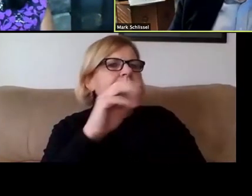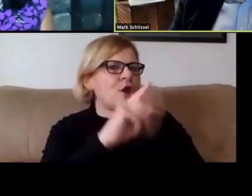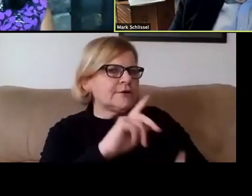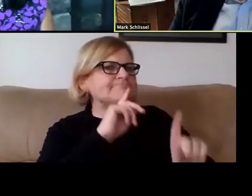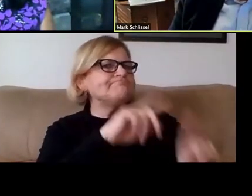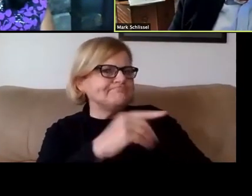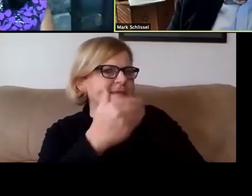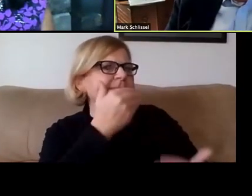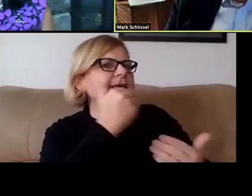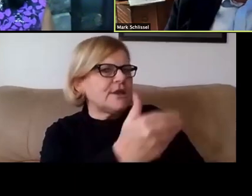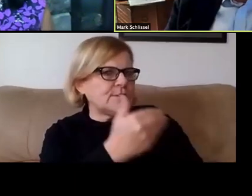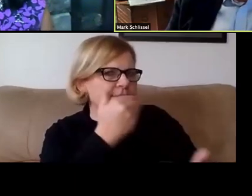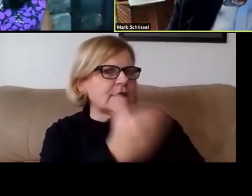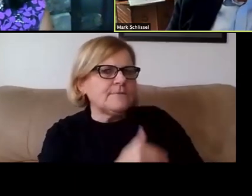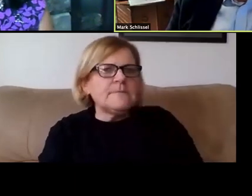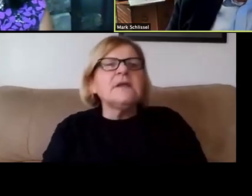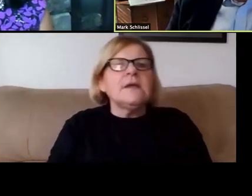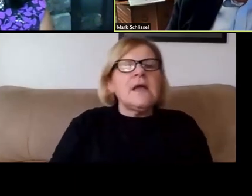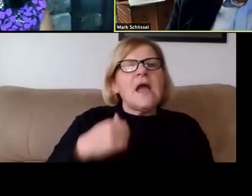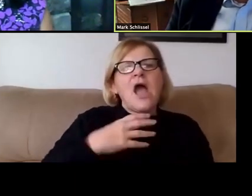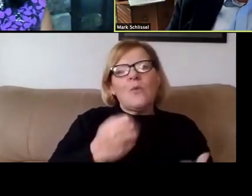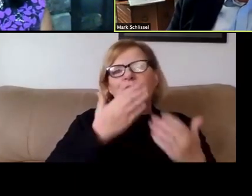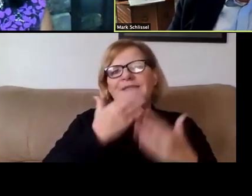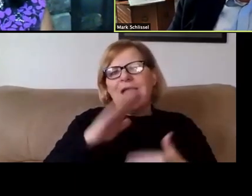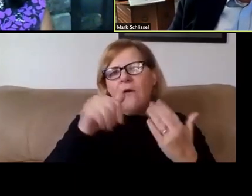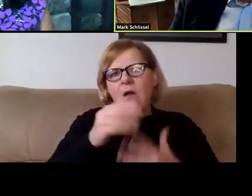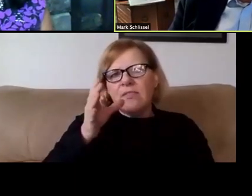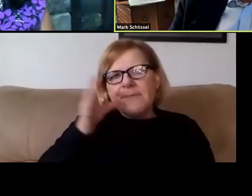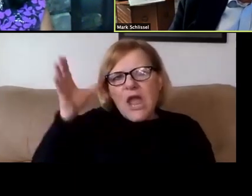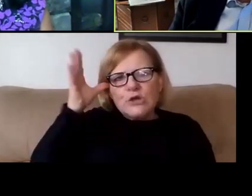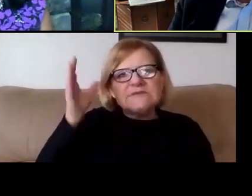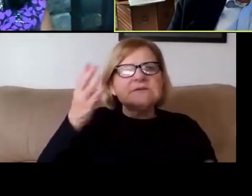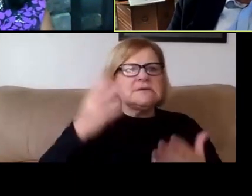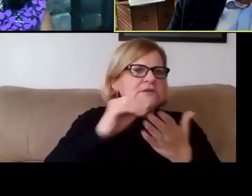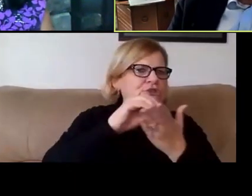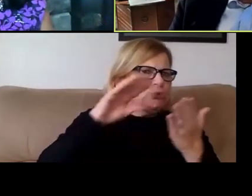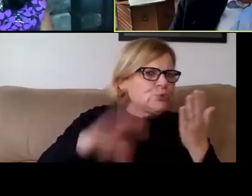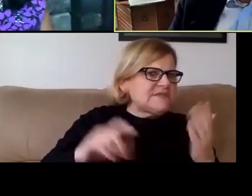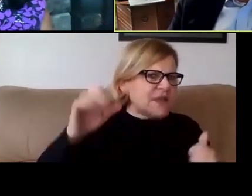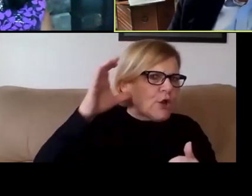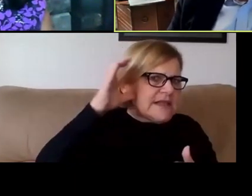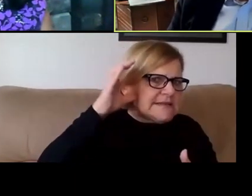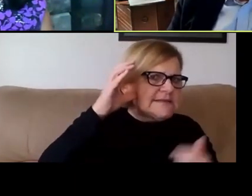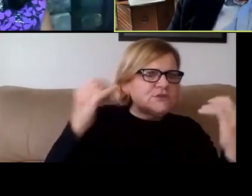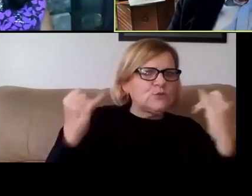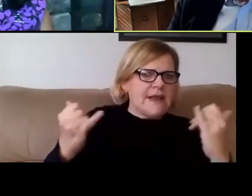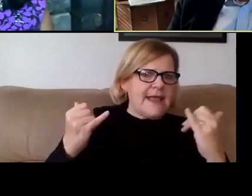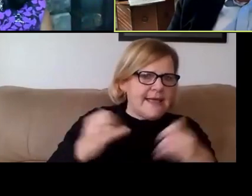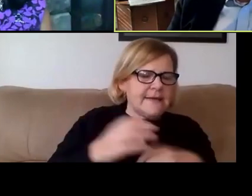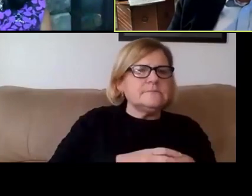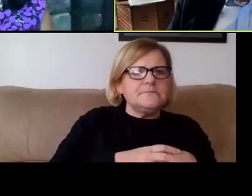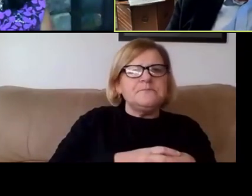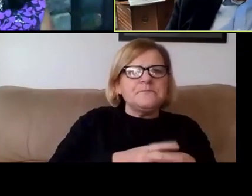So I just wanna thank again all the parents and perhaps students that are listening in today. Apologize.